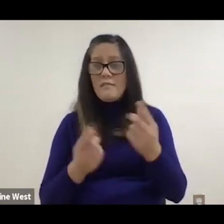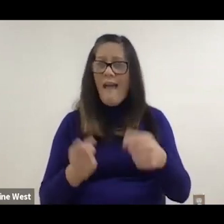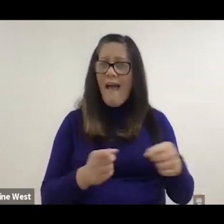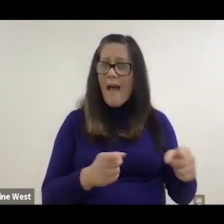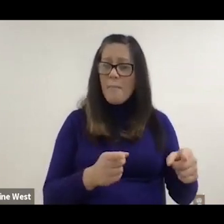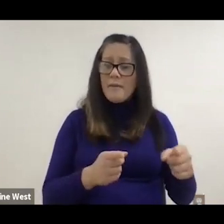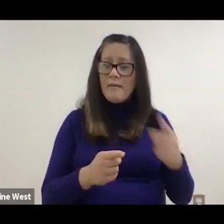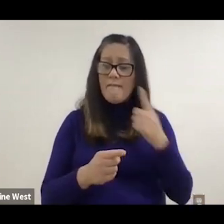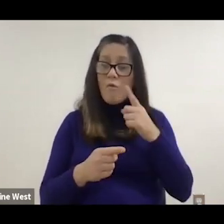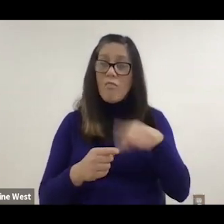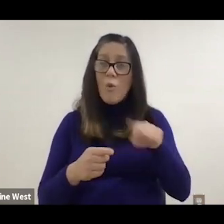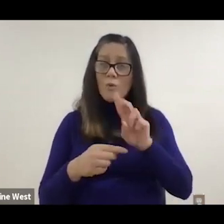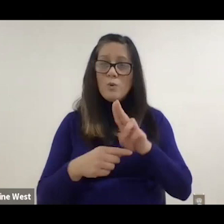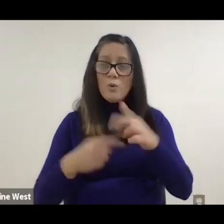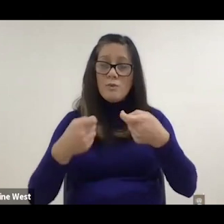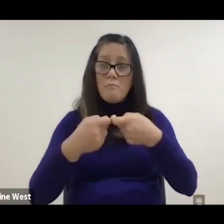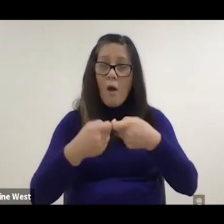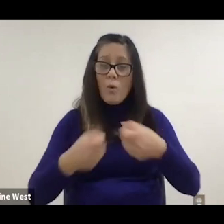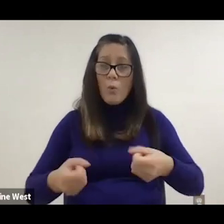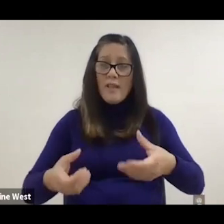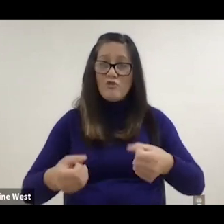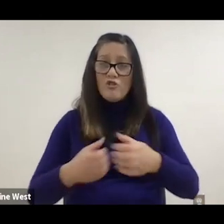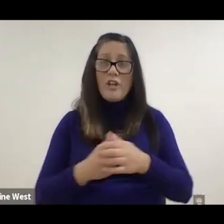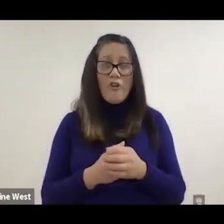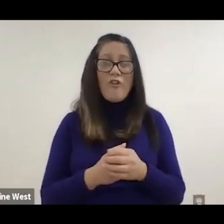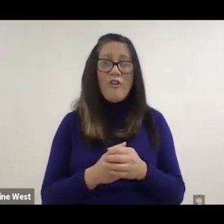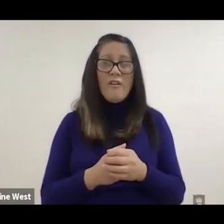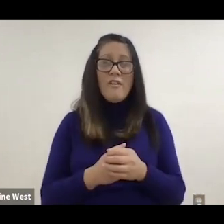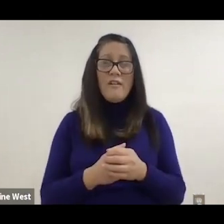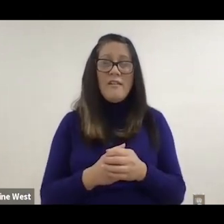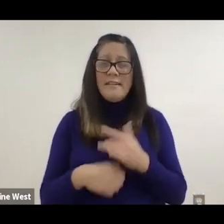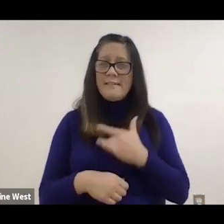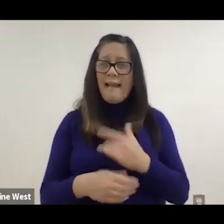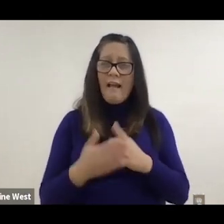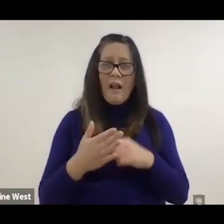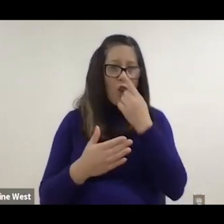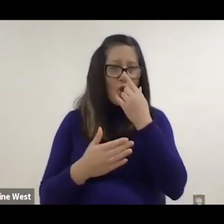This is one of them. They're going down the sidewalk. Somebody steps in front of him